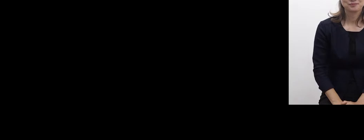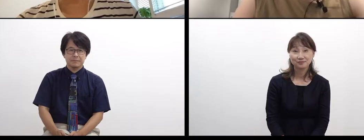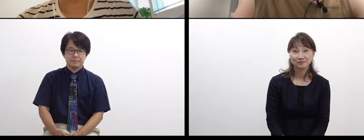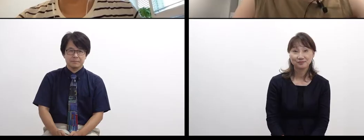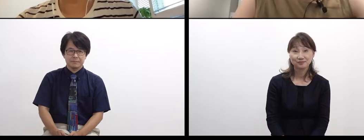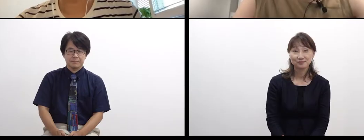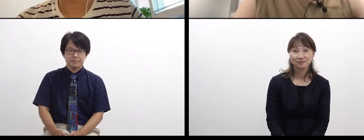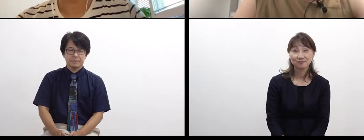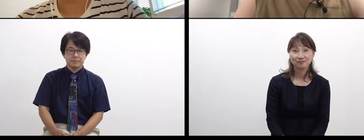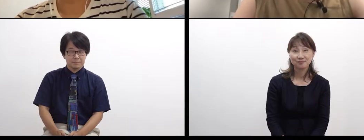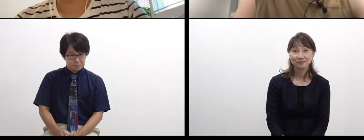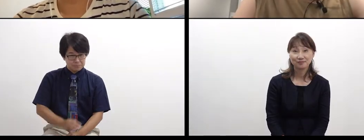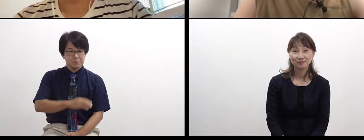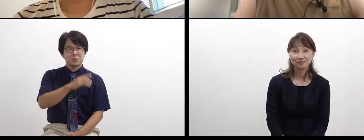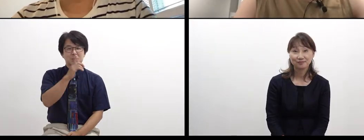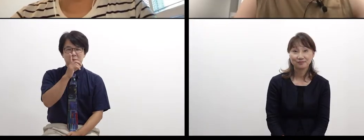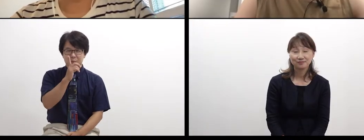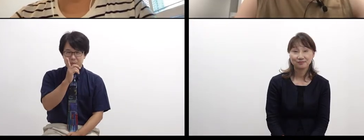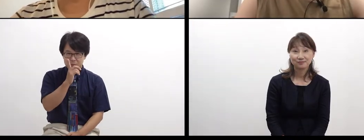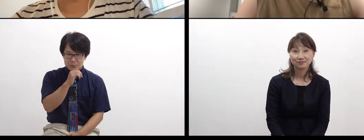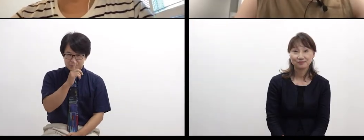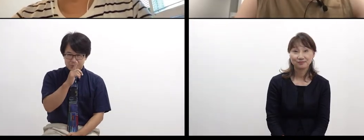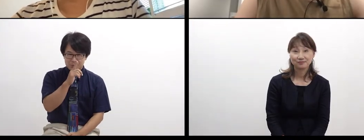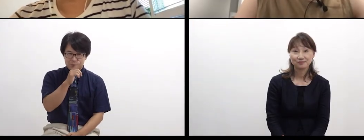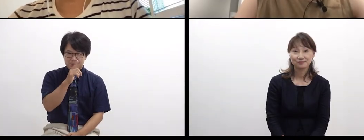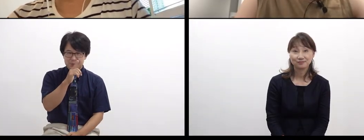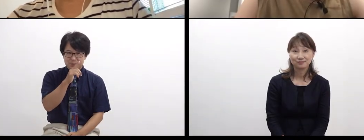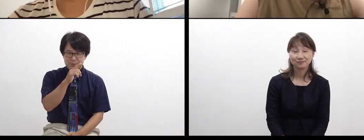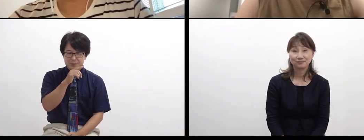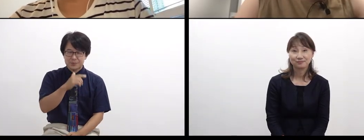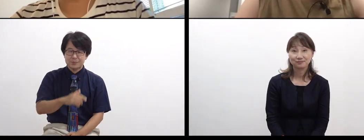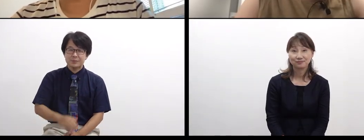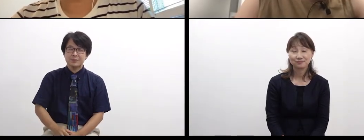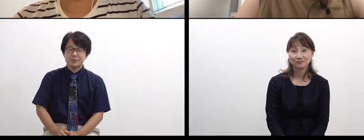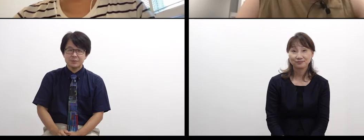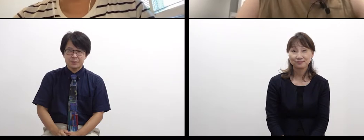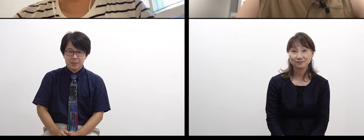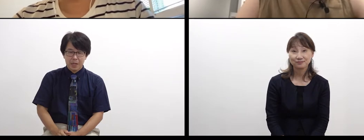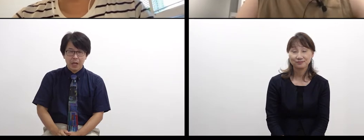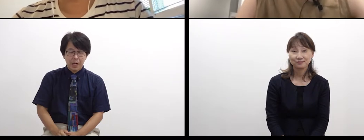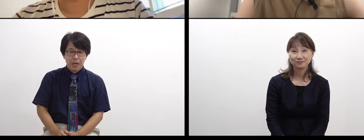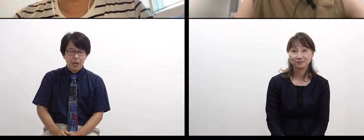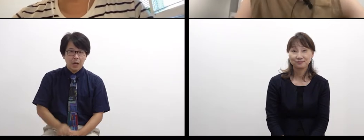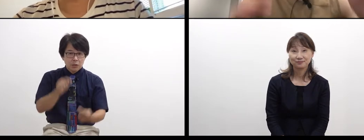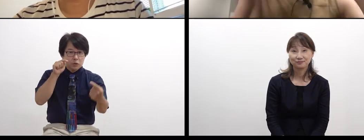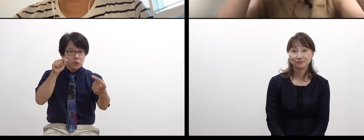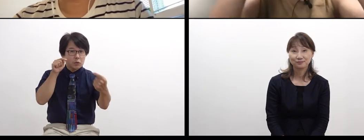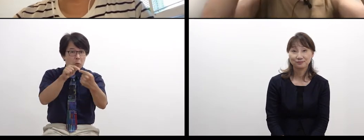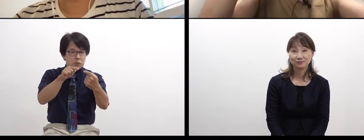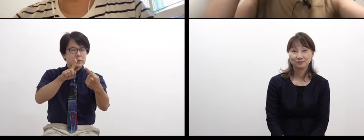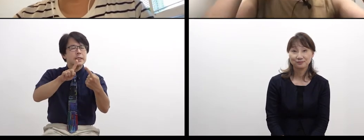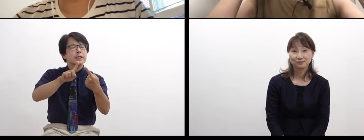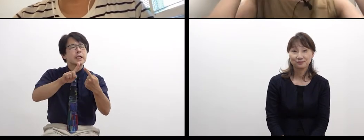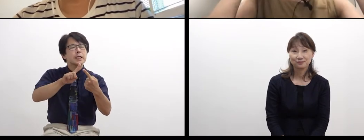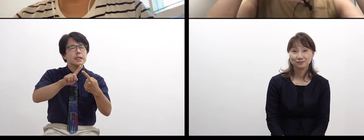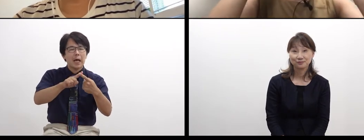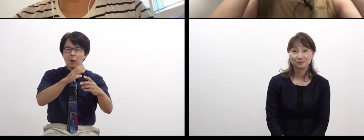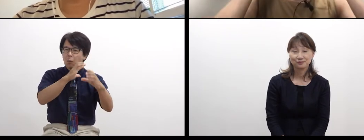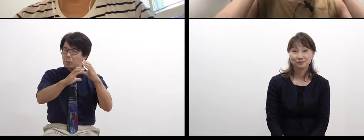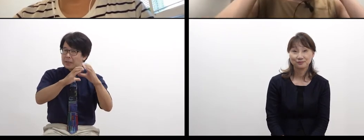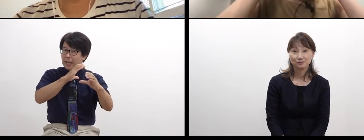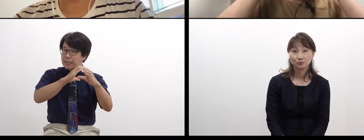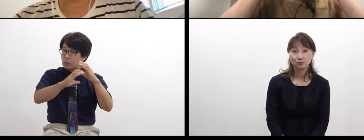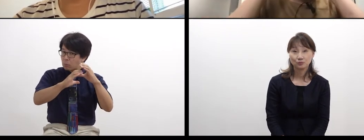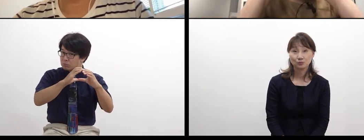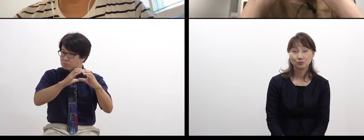I see. For example, as a direct communication,